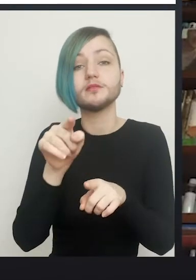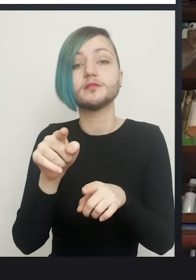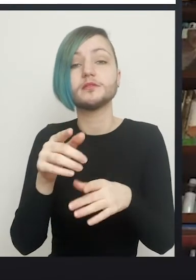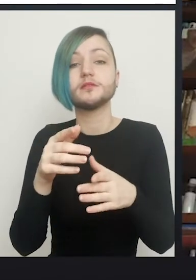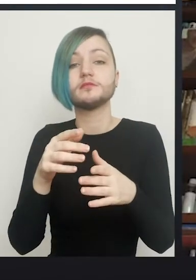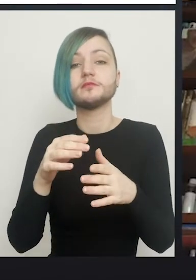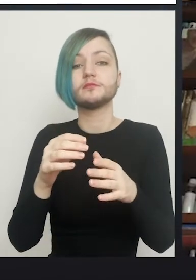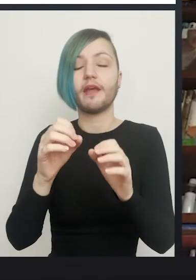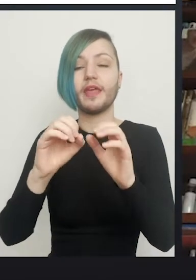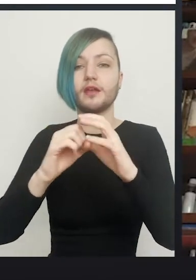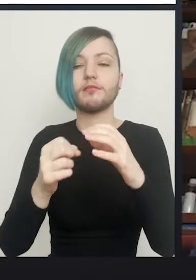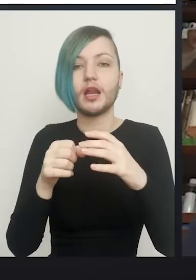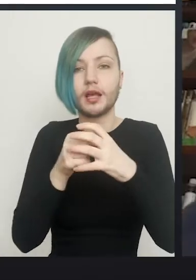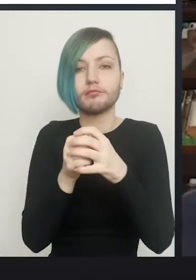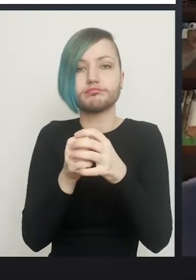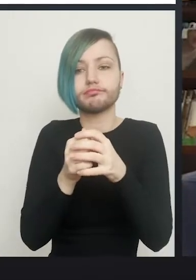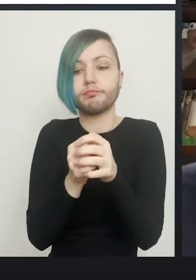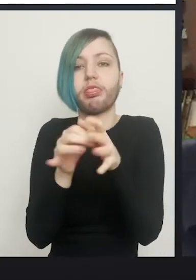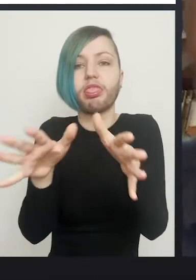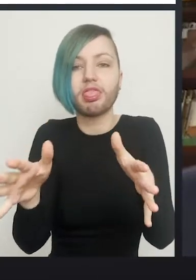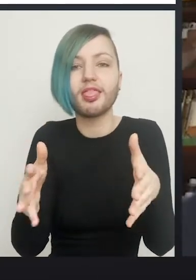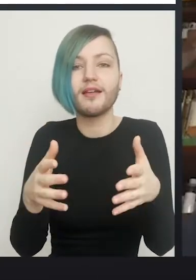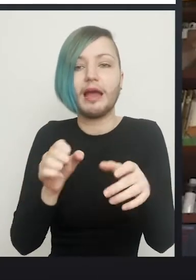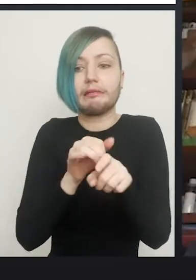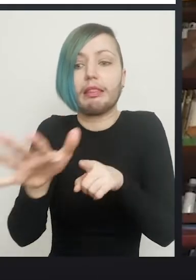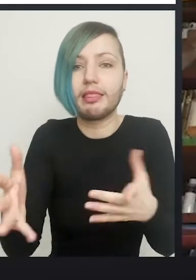and create literally a bloody mess for them, typically 3 or 4 days after they've gone home.